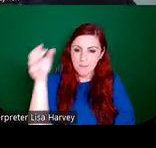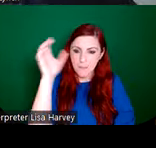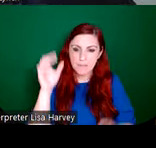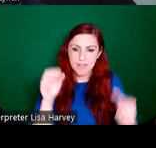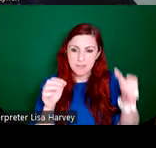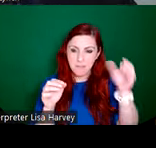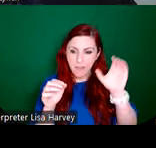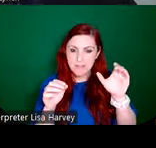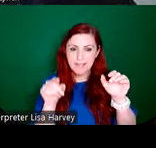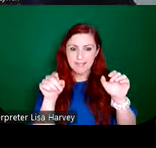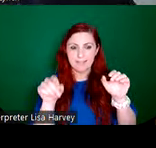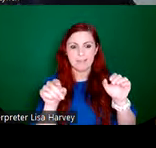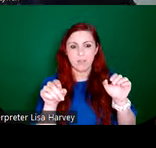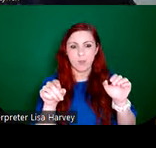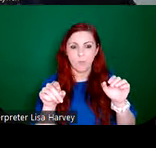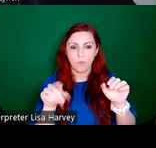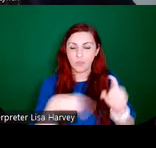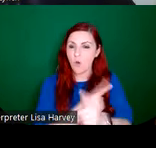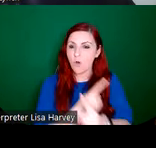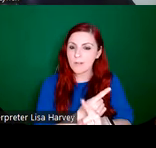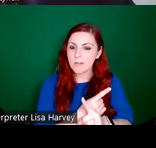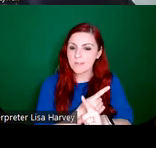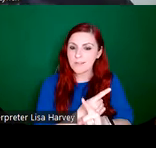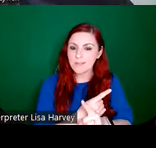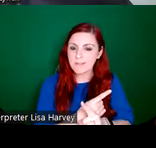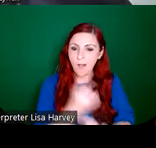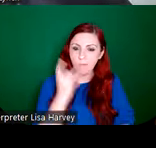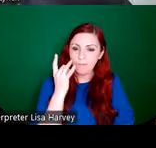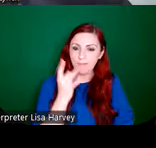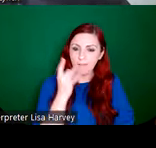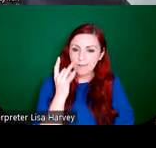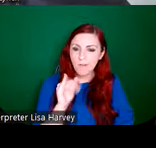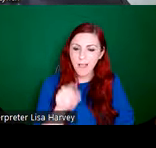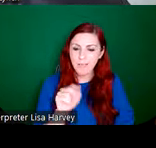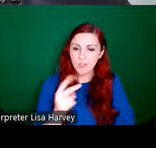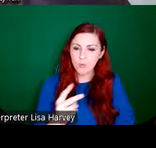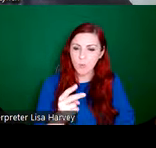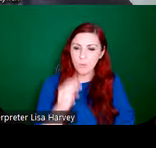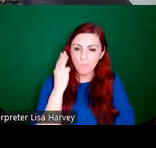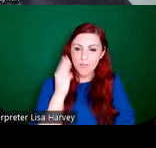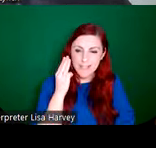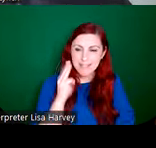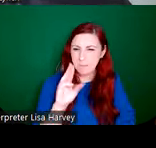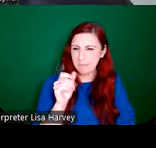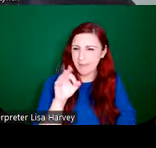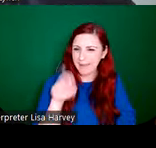King Laoghaire, and these two princesses, pagan princesses, and it didn't end